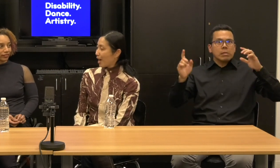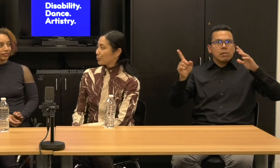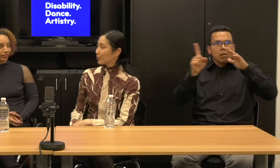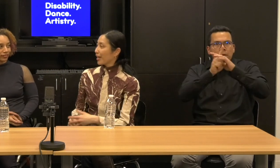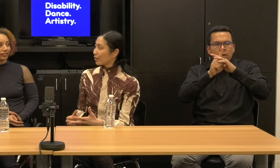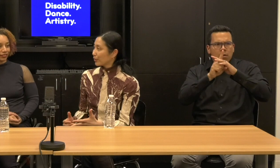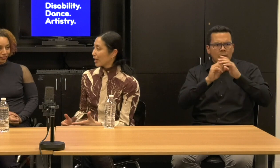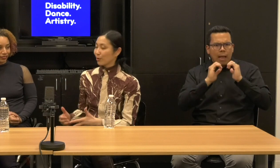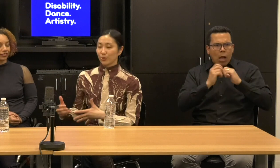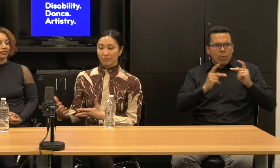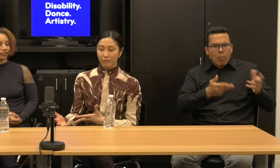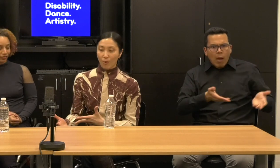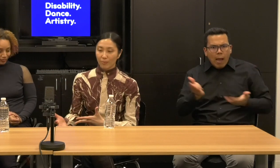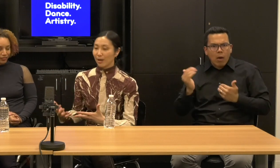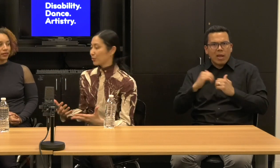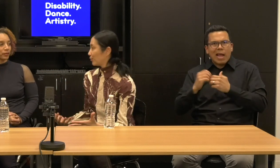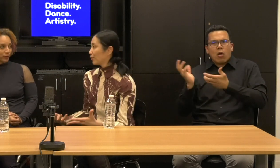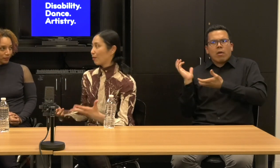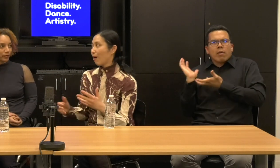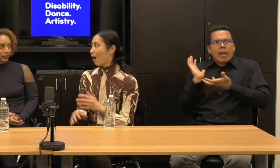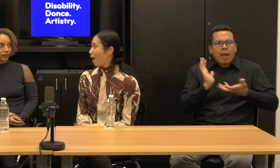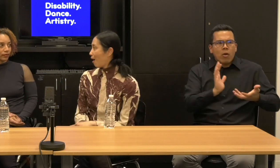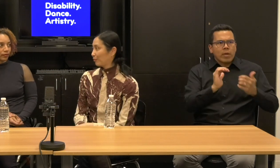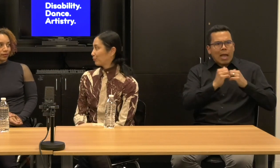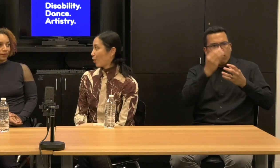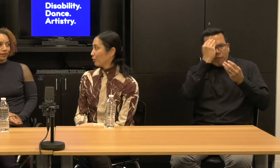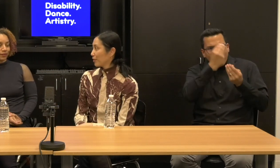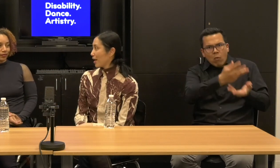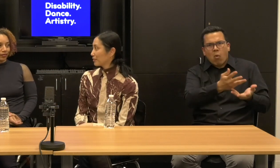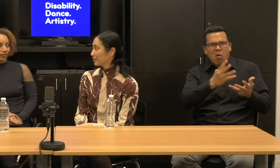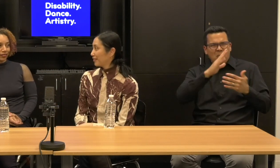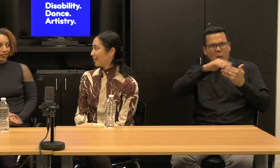how to carry, how to inform, how to, you know, all of that.